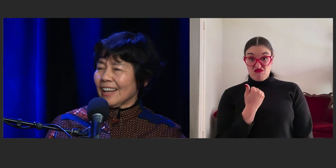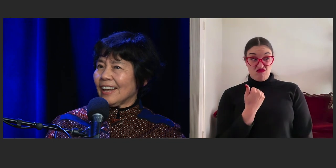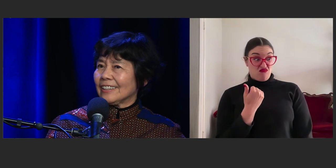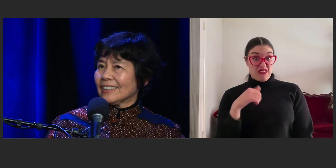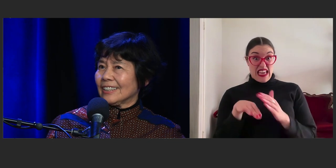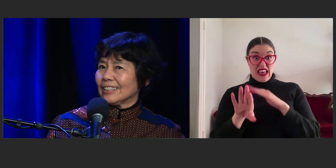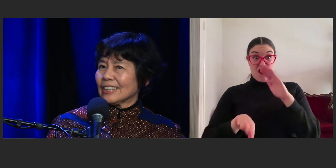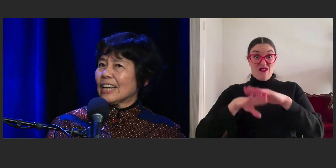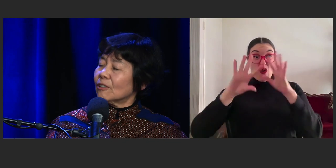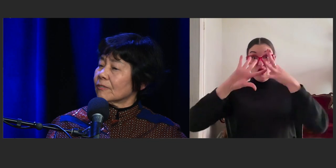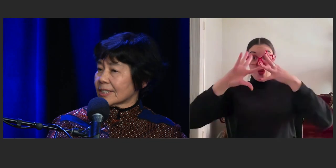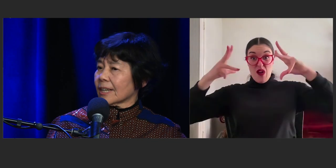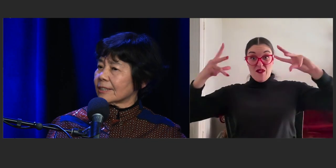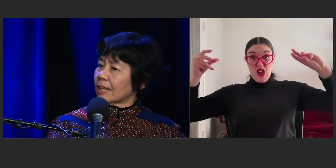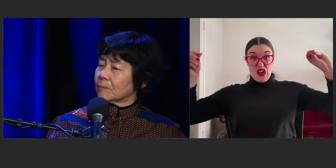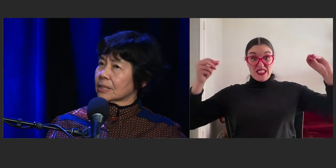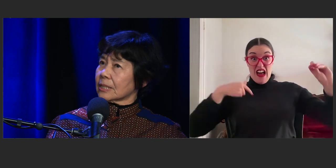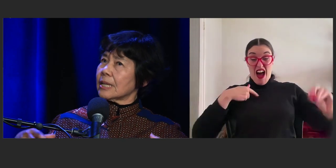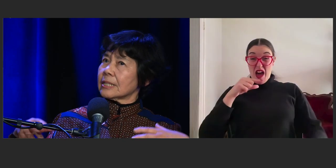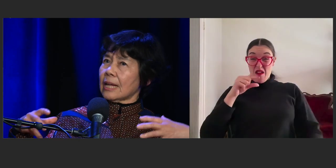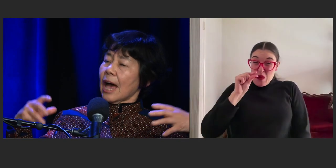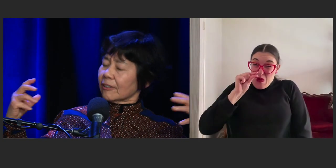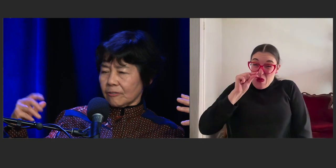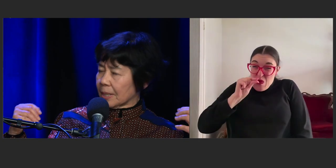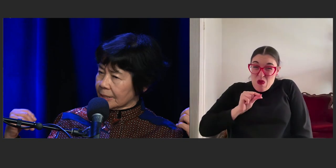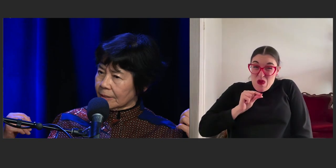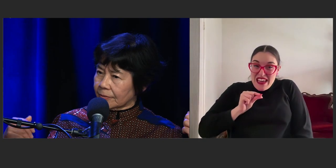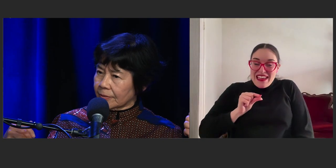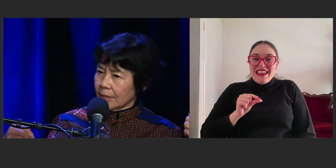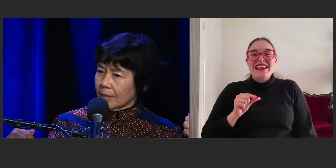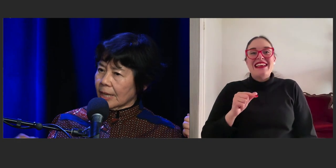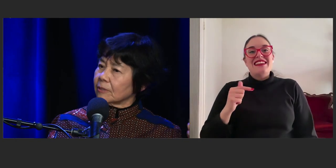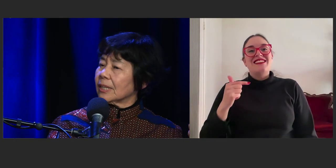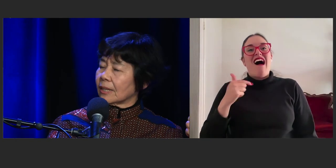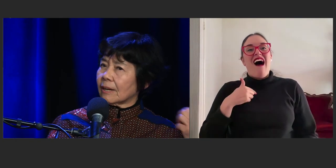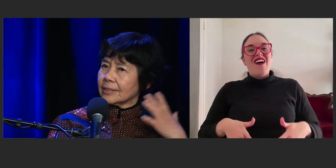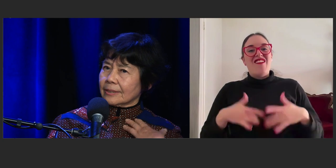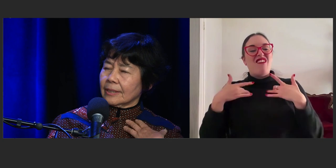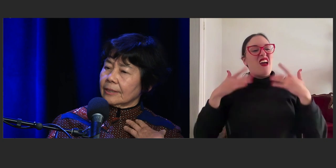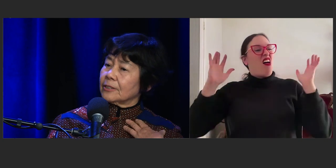And all of a sudden I'm just taken out of myself and realize,